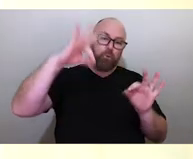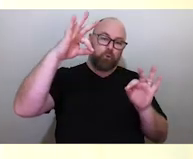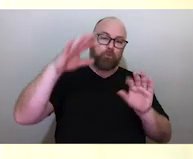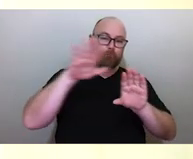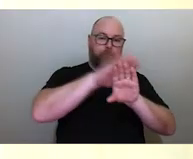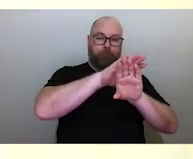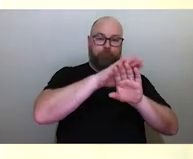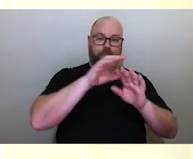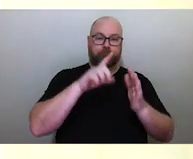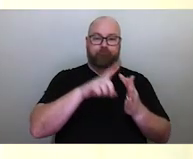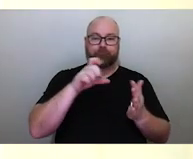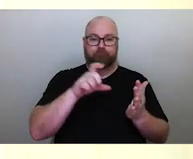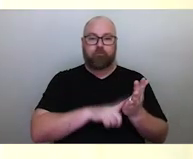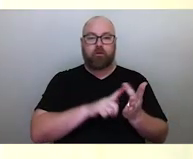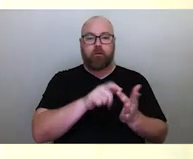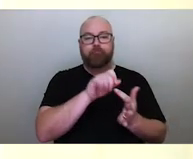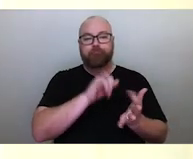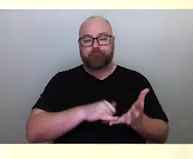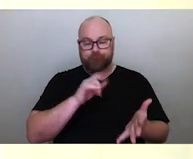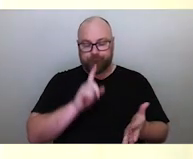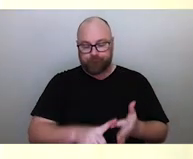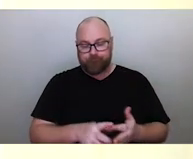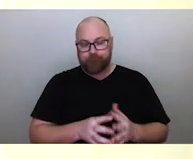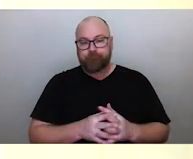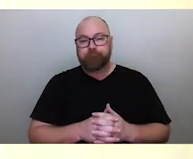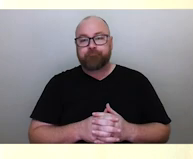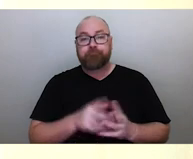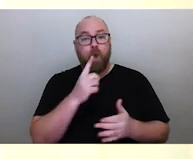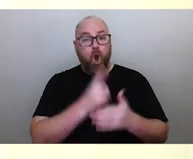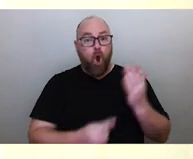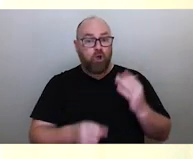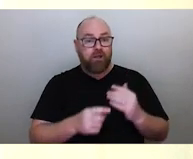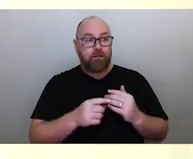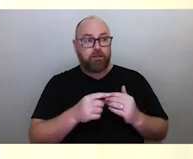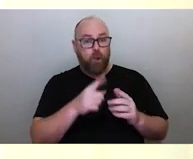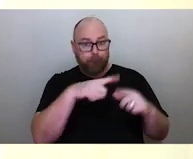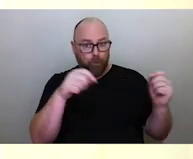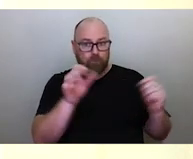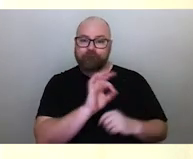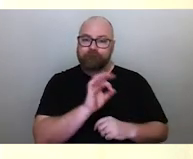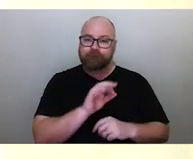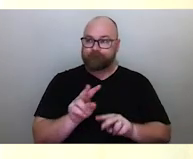Of course, it's not just the moon that we observe, it's the sun. The most prominent object in the sky